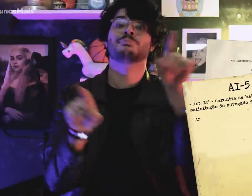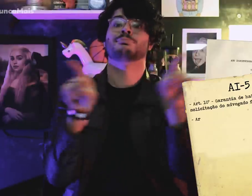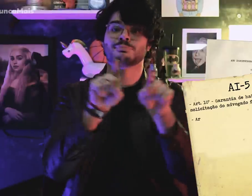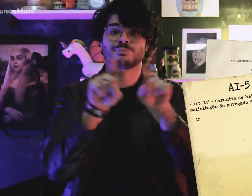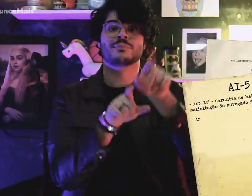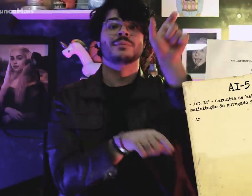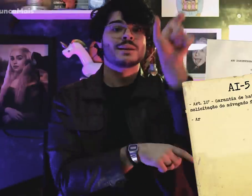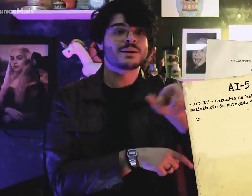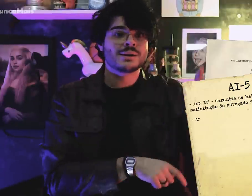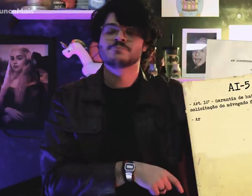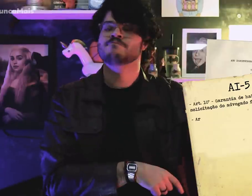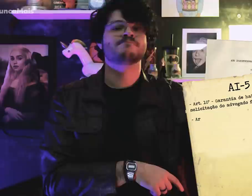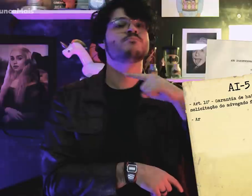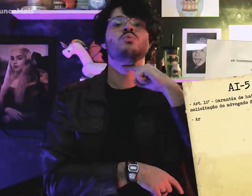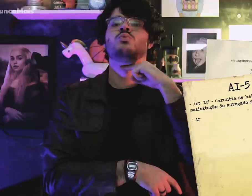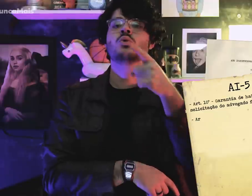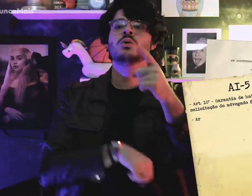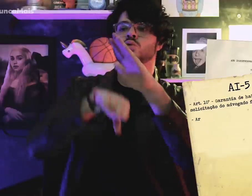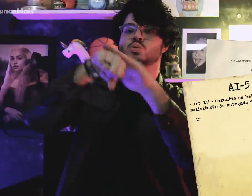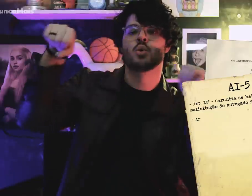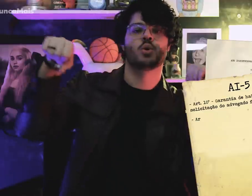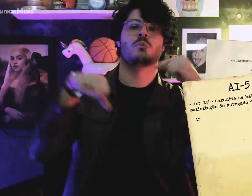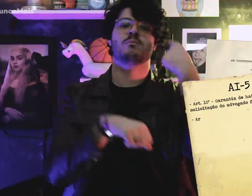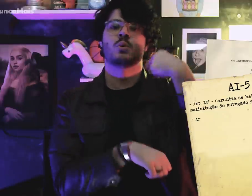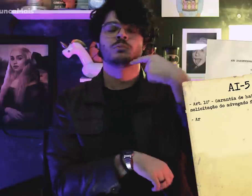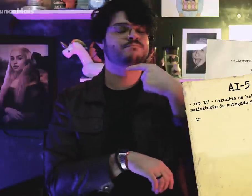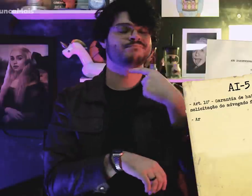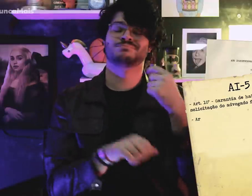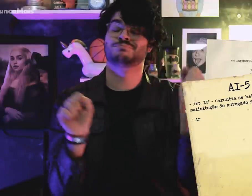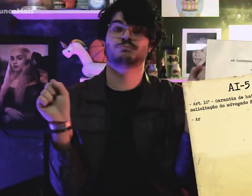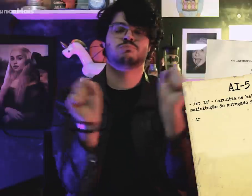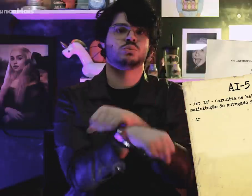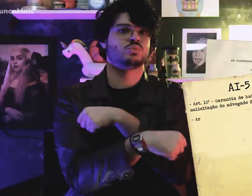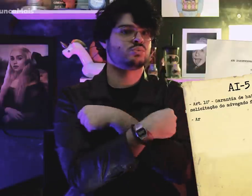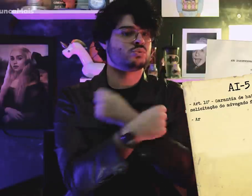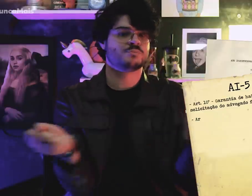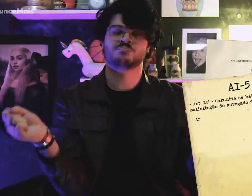it was not possible ask for a lawyer.